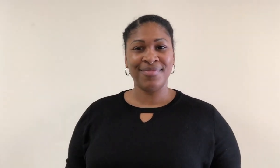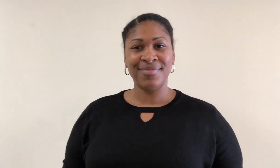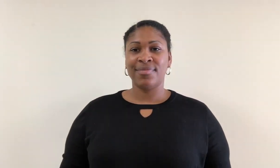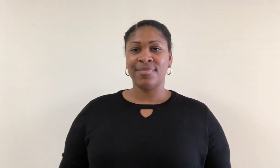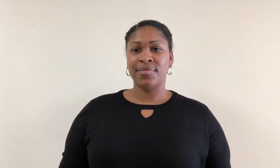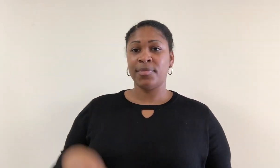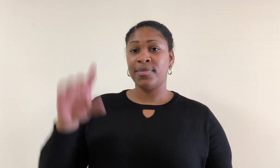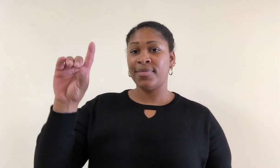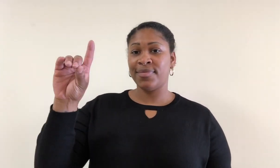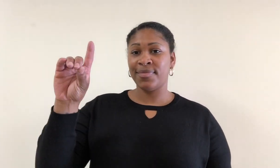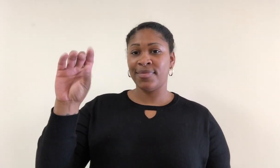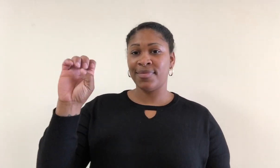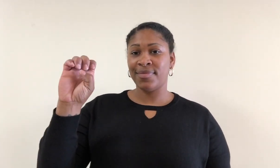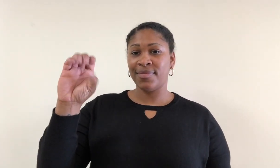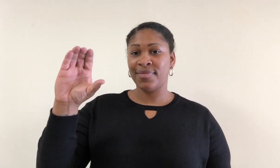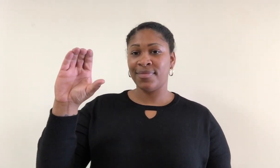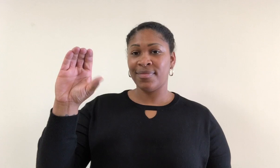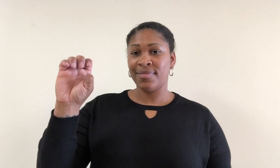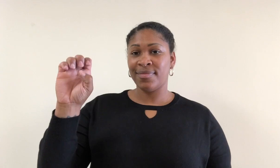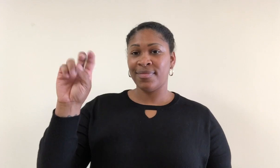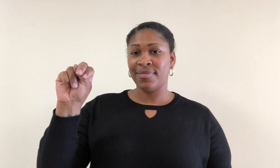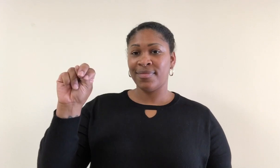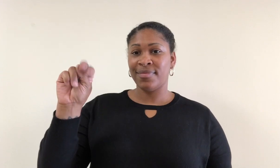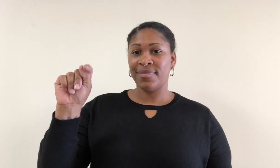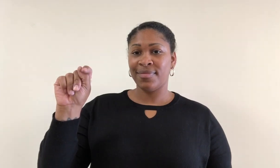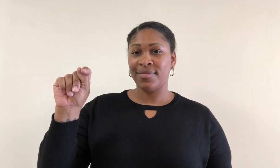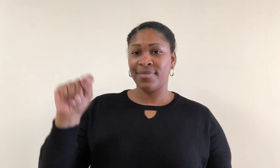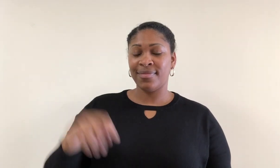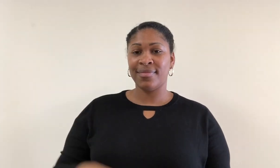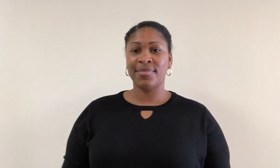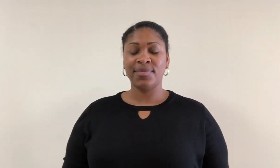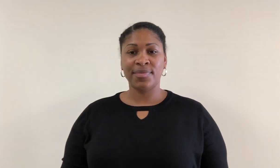Decent